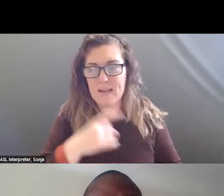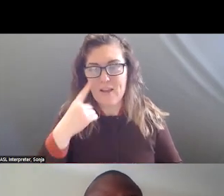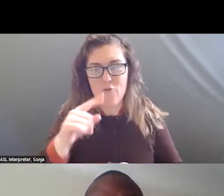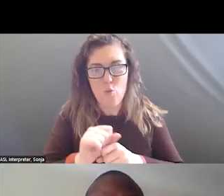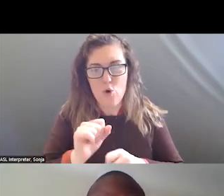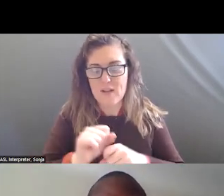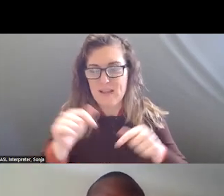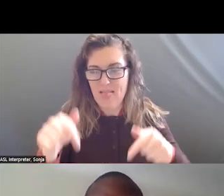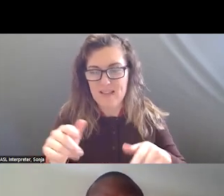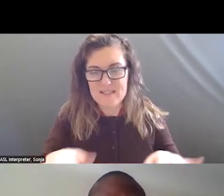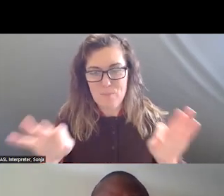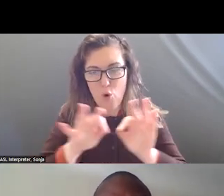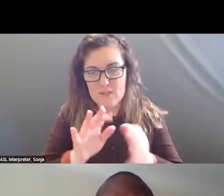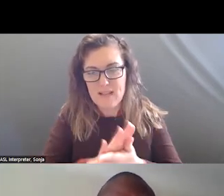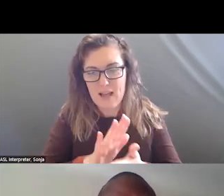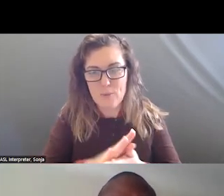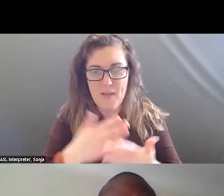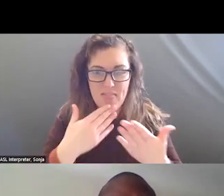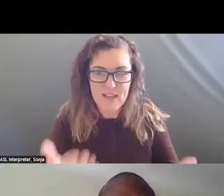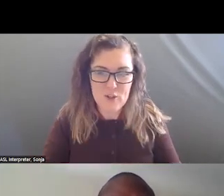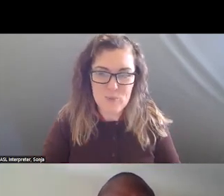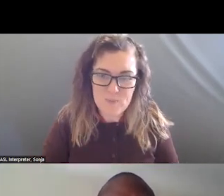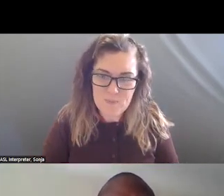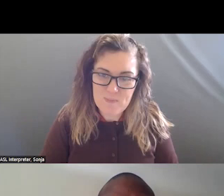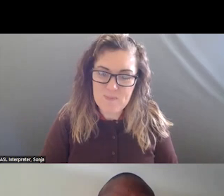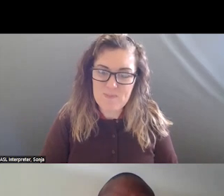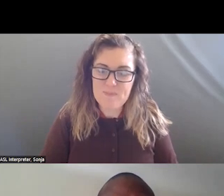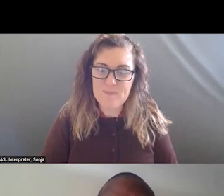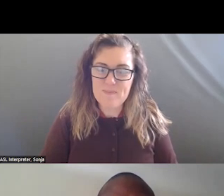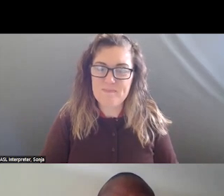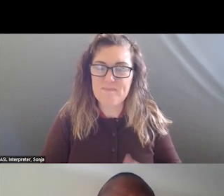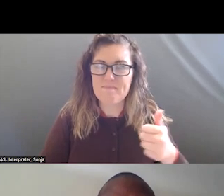IMPORTANT DOCUMENT. THANK YOU. >>: FANTASTIC. THANK YOU TO